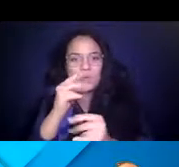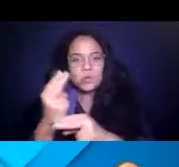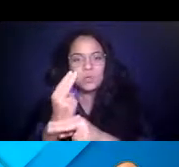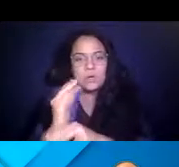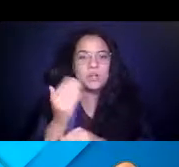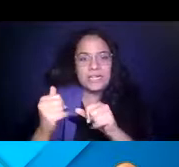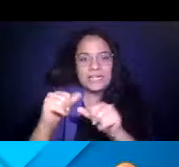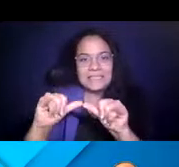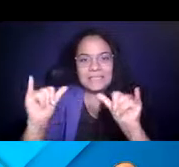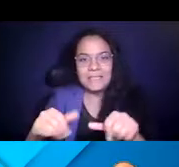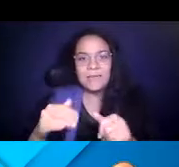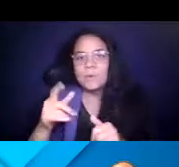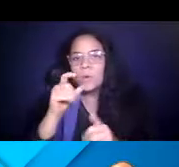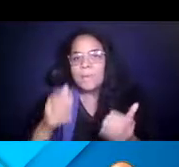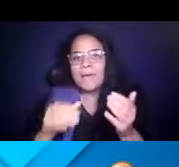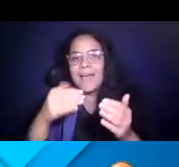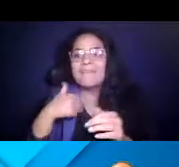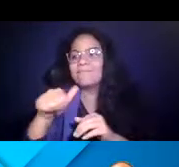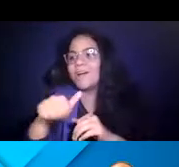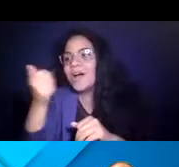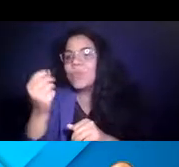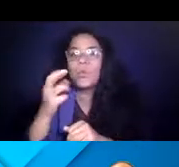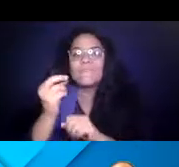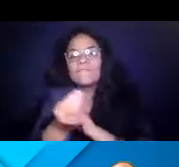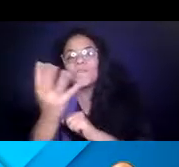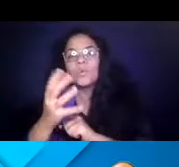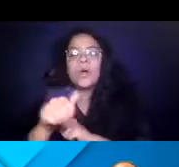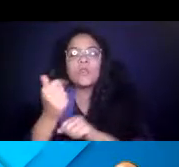may not have any other or very few transportation options.